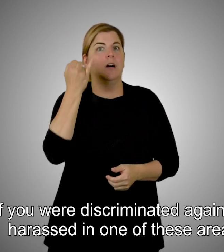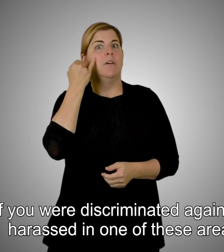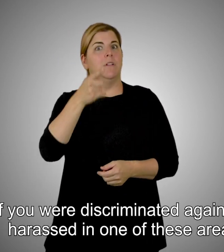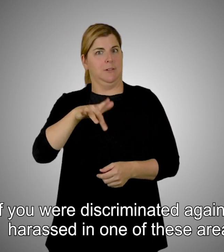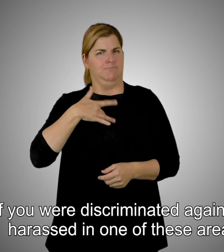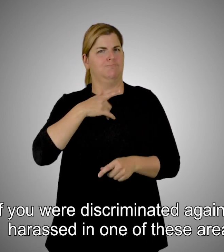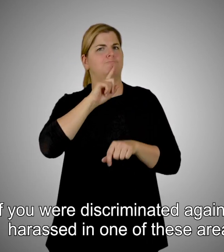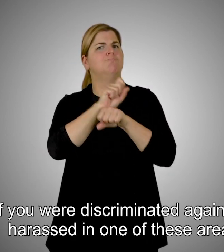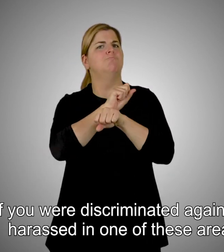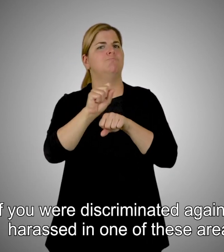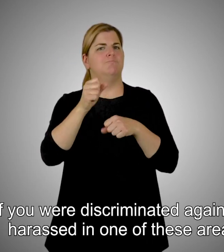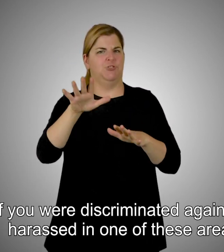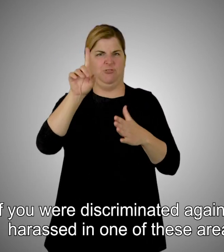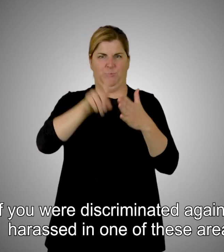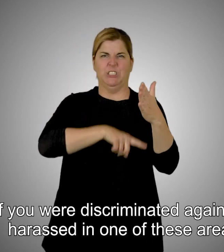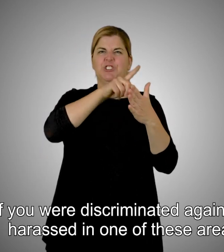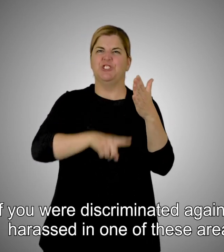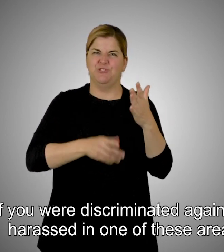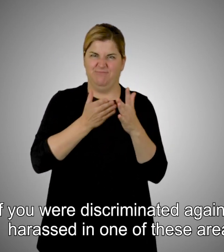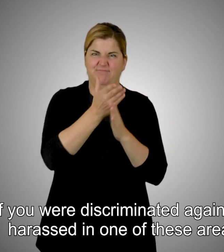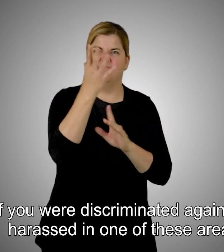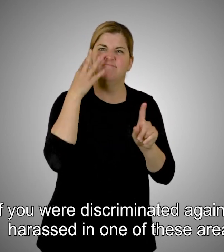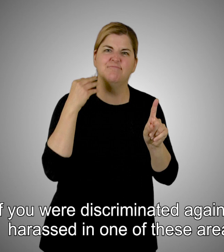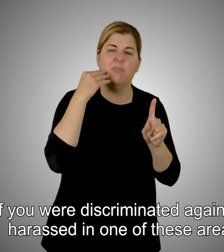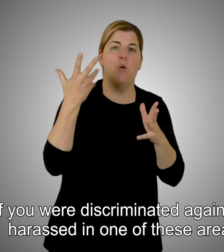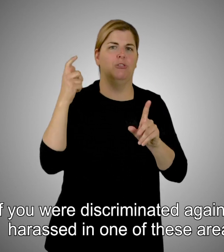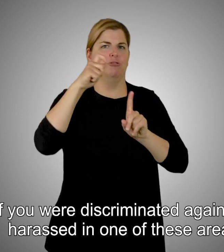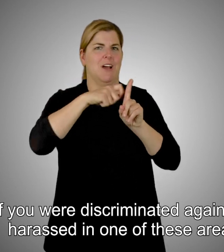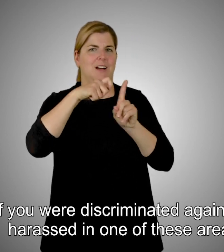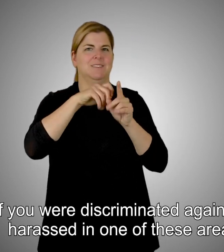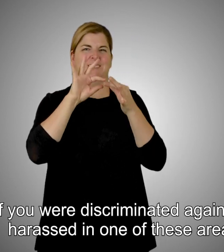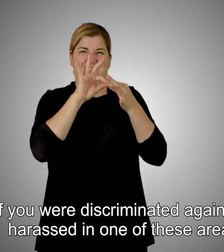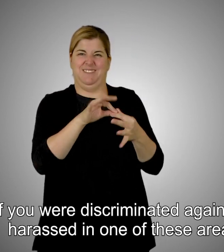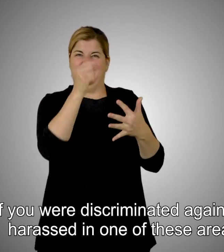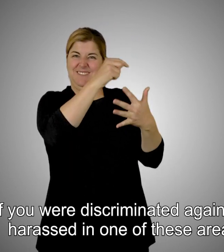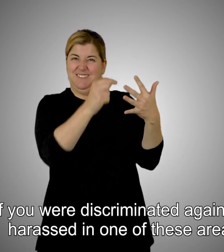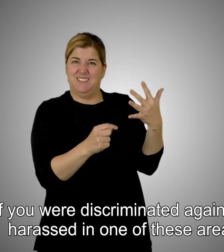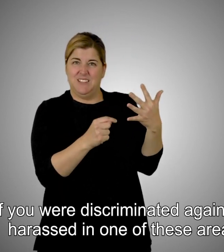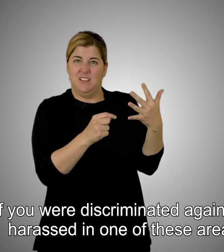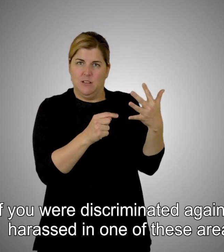If you were discriminated against or harassed in one of these areas,